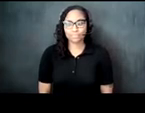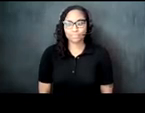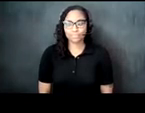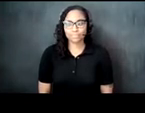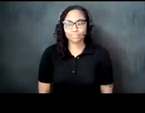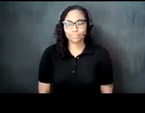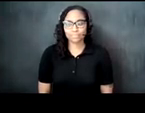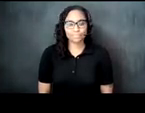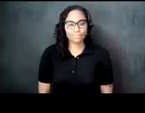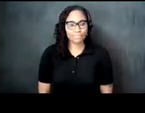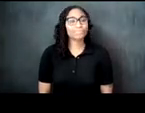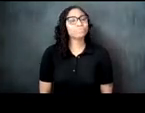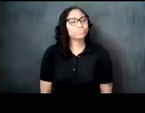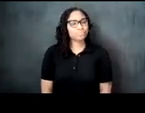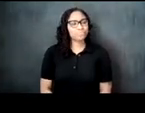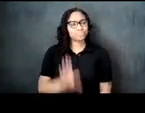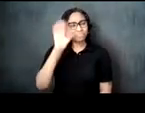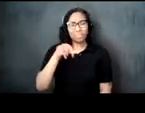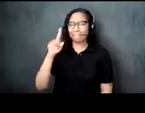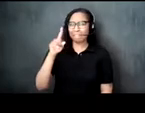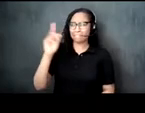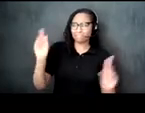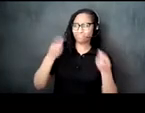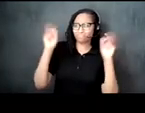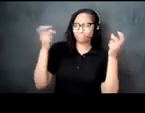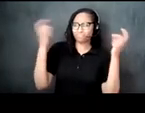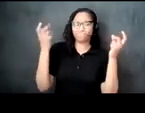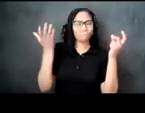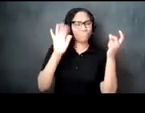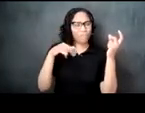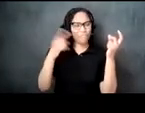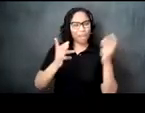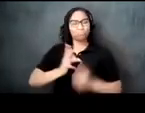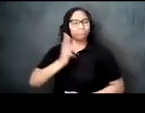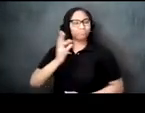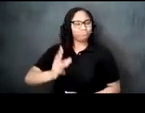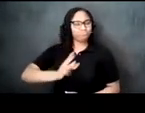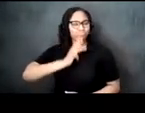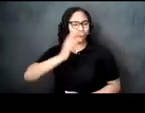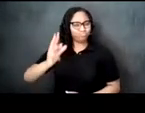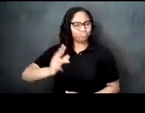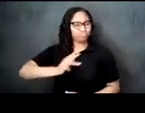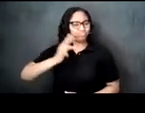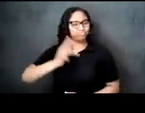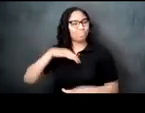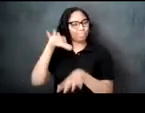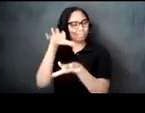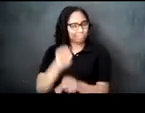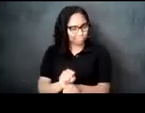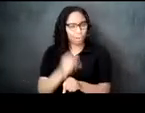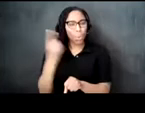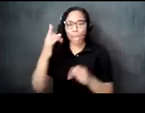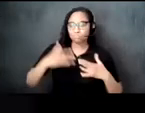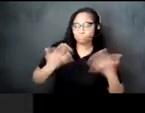ceremony is defined as a formal act of ritual or an observance of an occasion it can be an